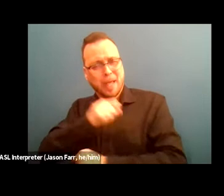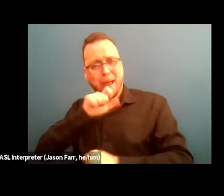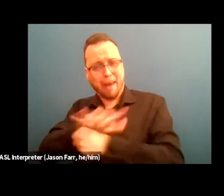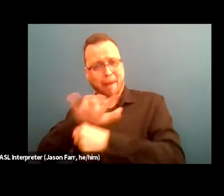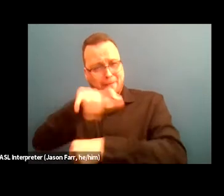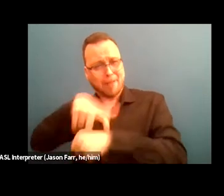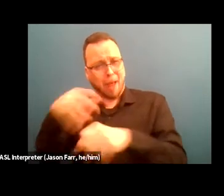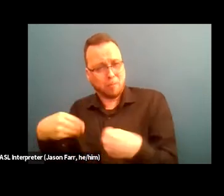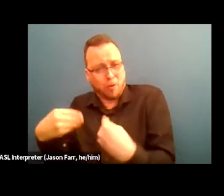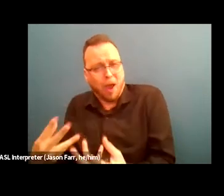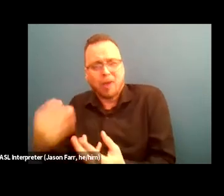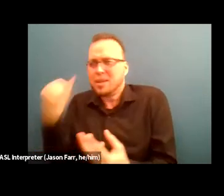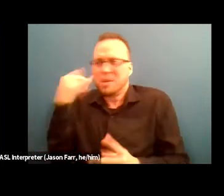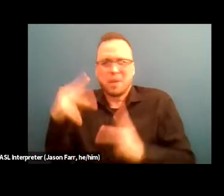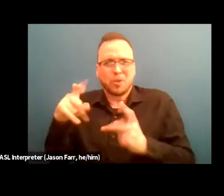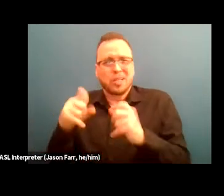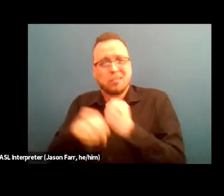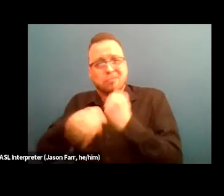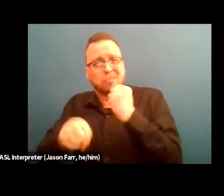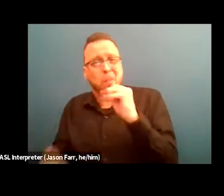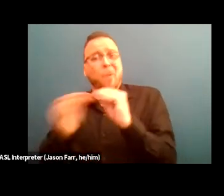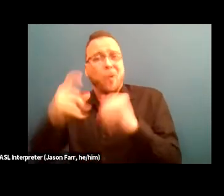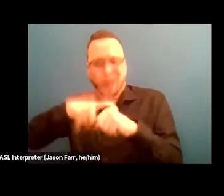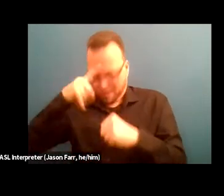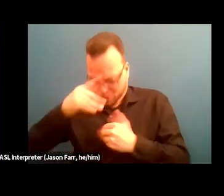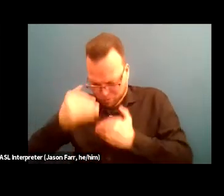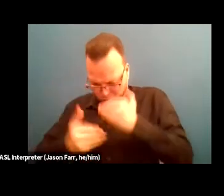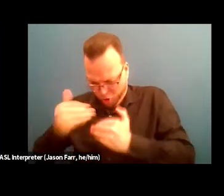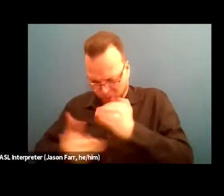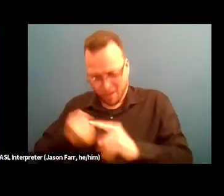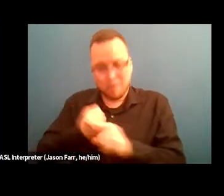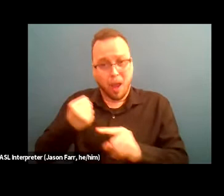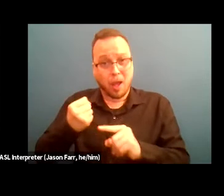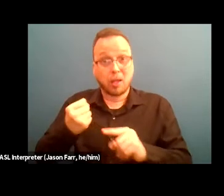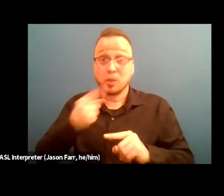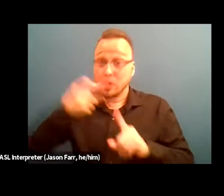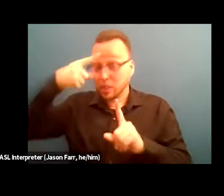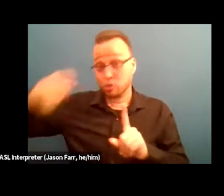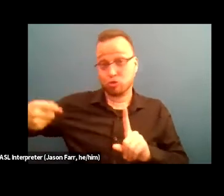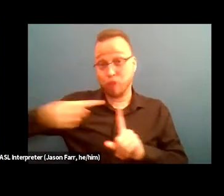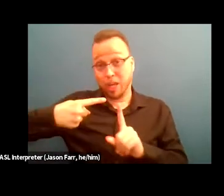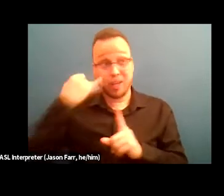to process the impacts of these conversations. It can be very triggering to be in a space where you feel as if you're being talked about